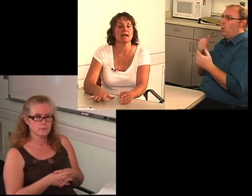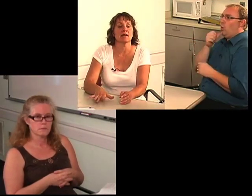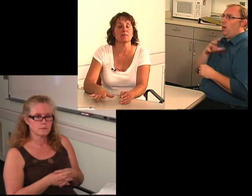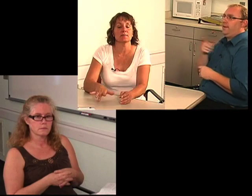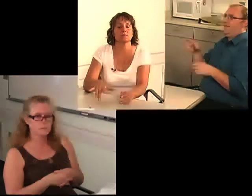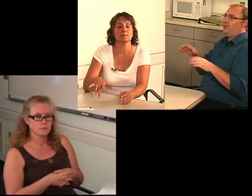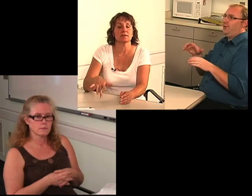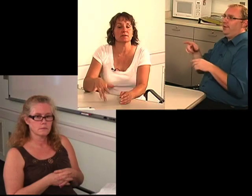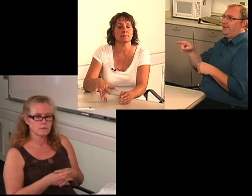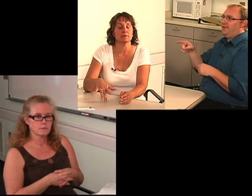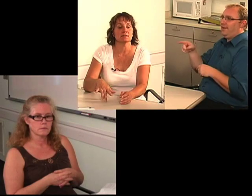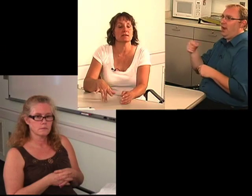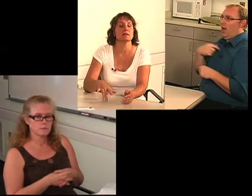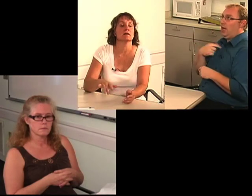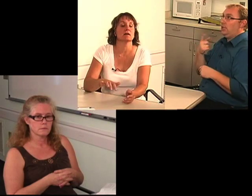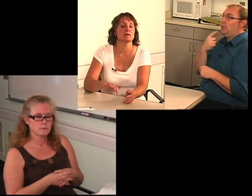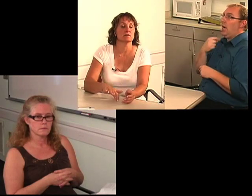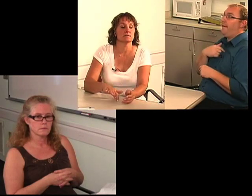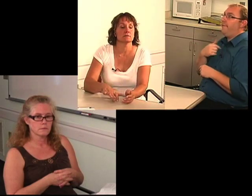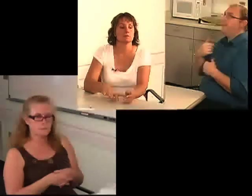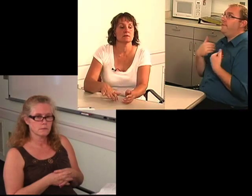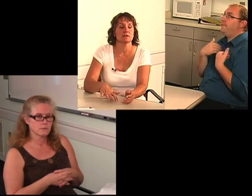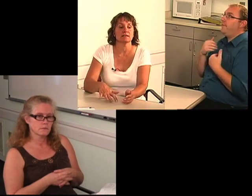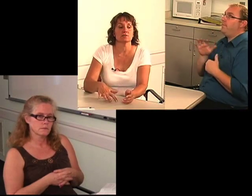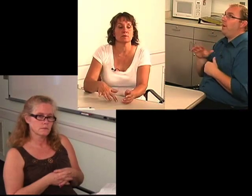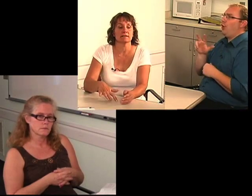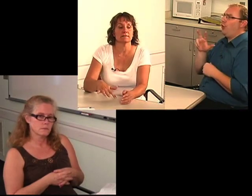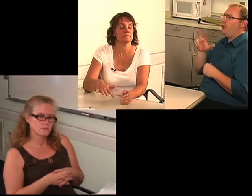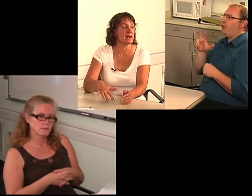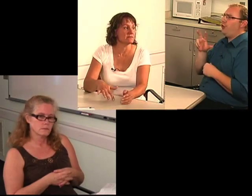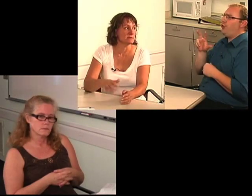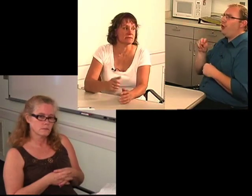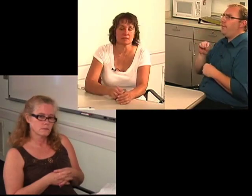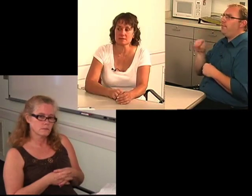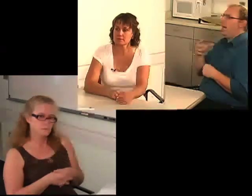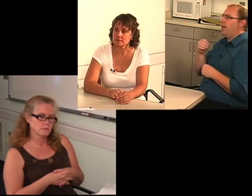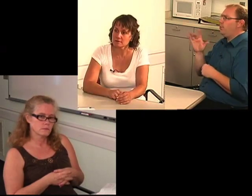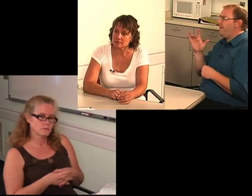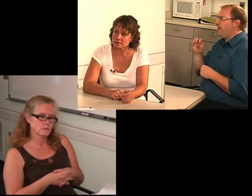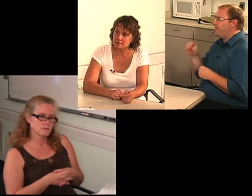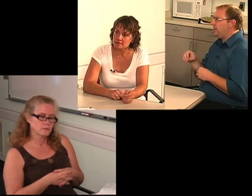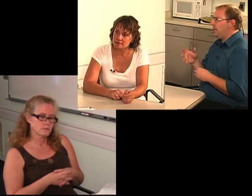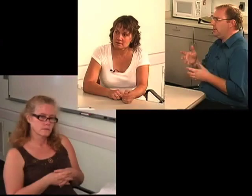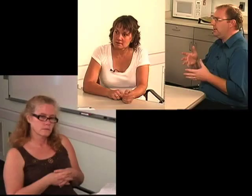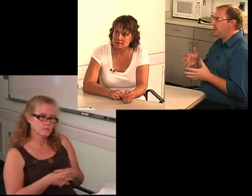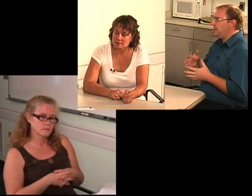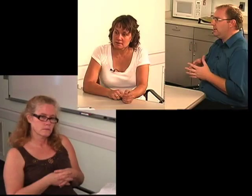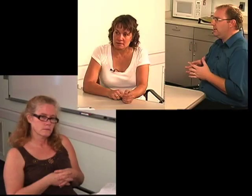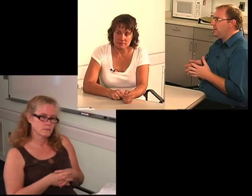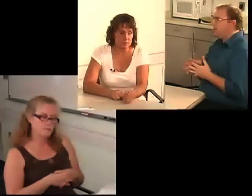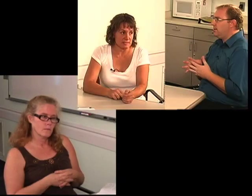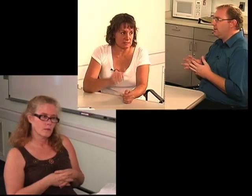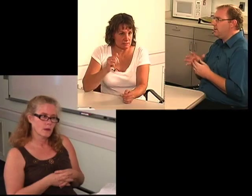and I had 30 percent, and like 25 percent of speech discrimination.